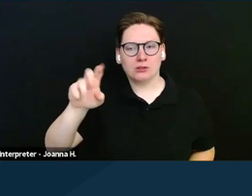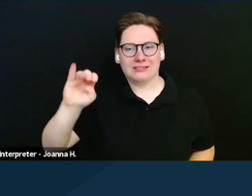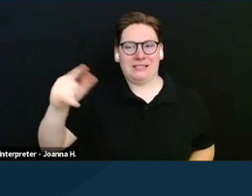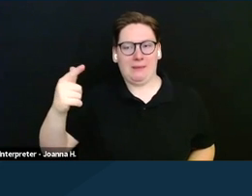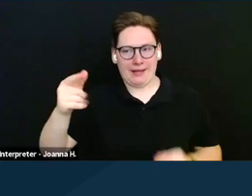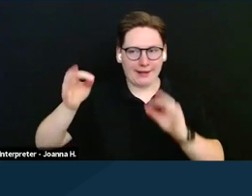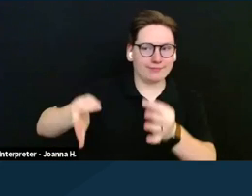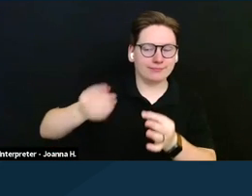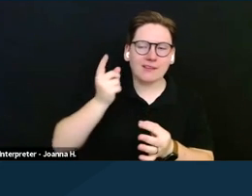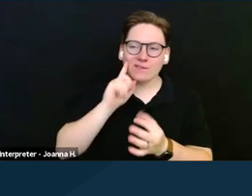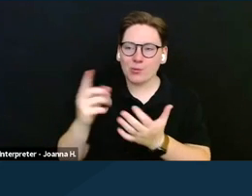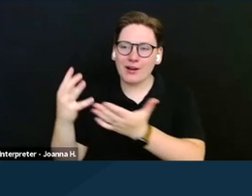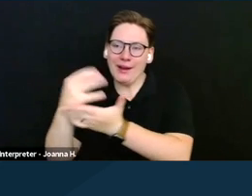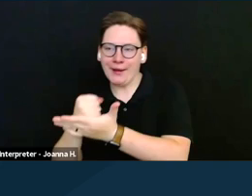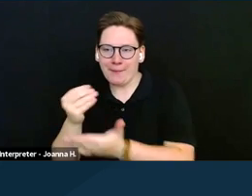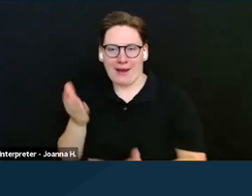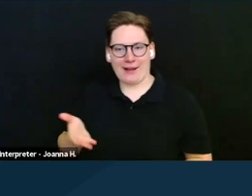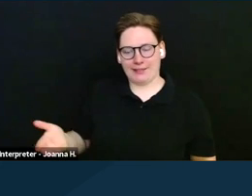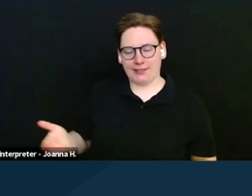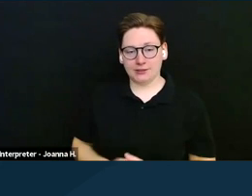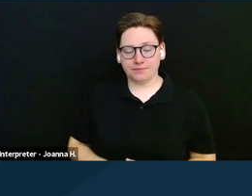So an SSI beneficiary who's either married